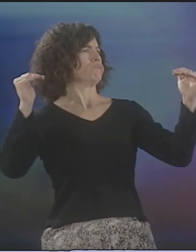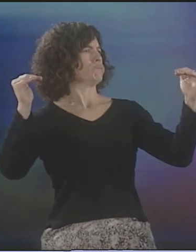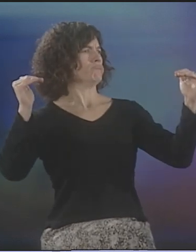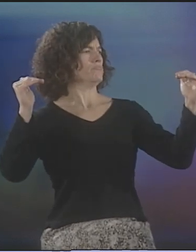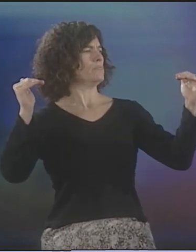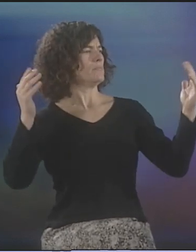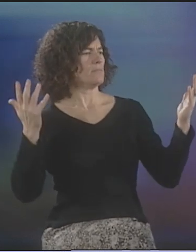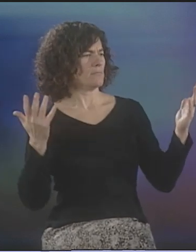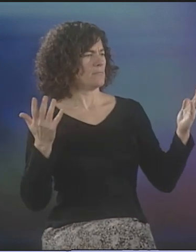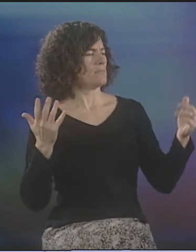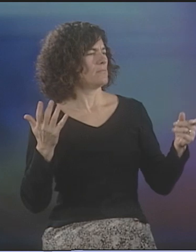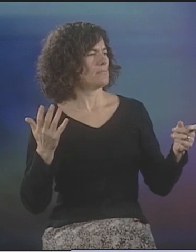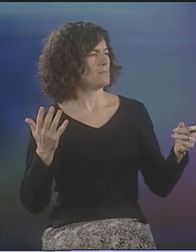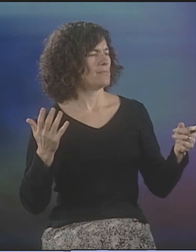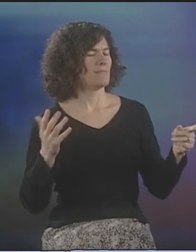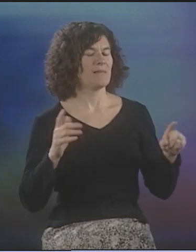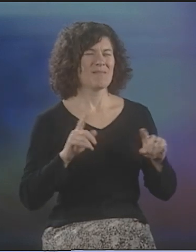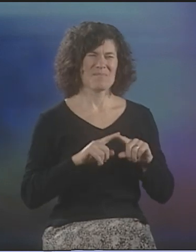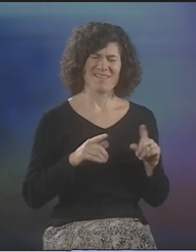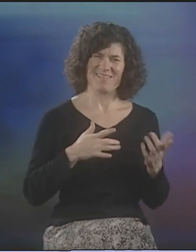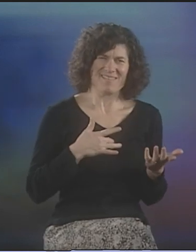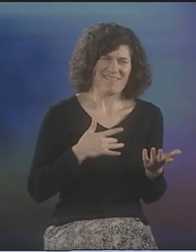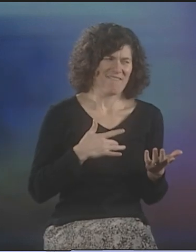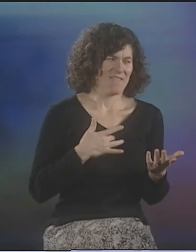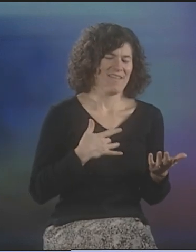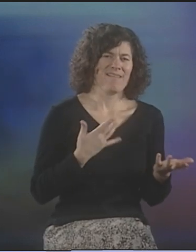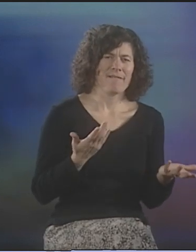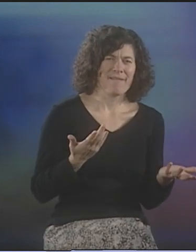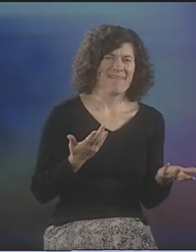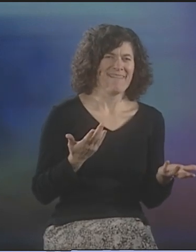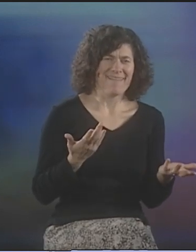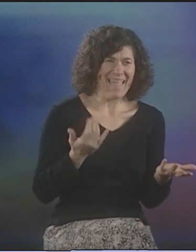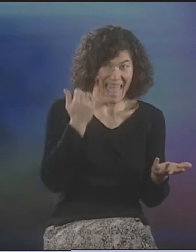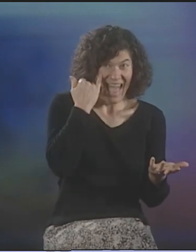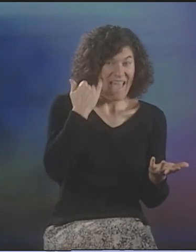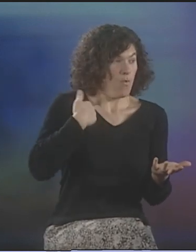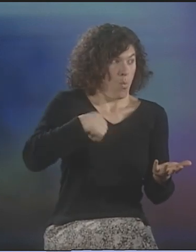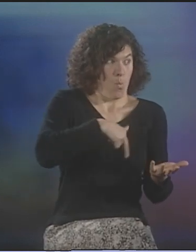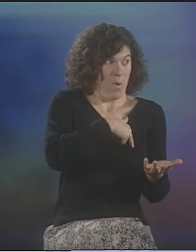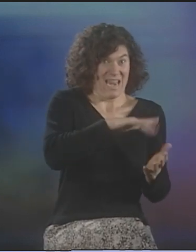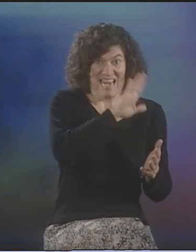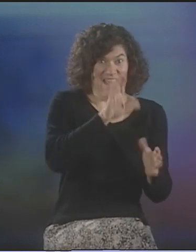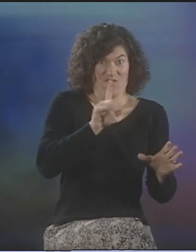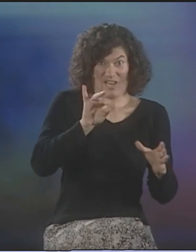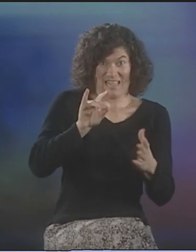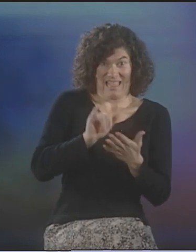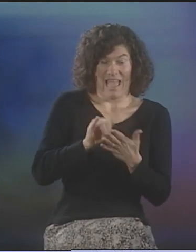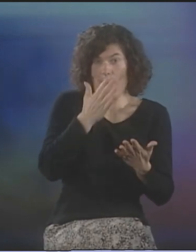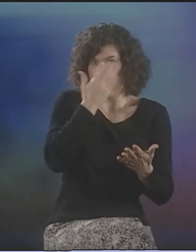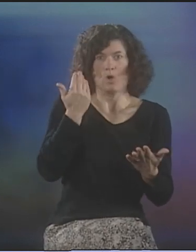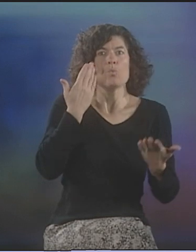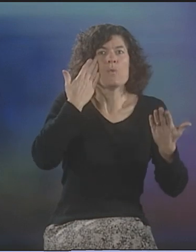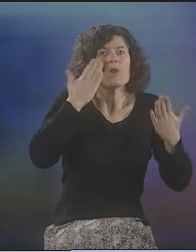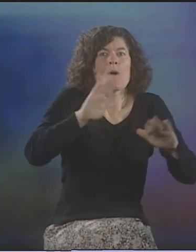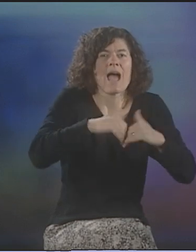"AND ENGLISH IS ELEVATED THAT WAY "AND YOU DON'T EVEN KNOW HOW ASL COULD BE RENDERED THAT WAY." SO, WE FELT LIKE, YES, BUT IF WE DON'T TRY IT,